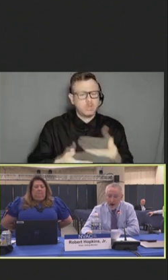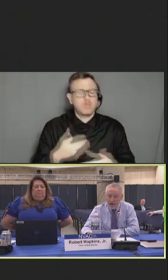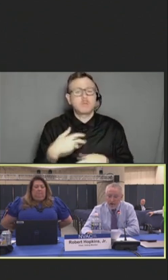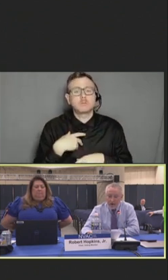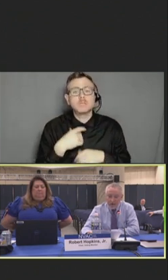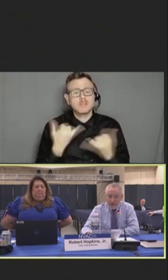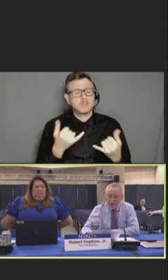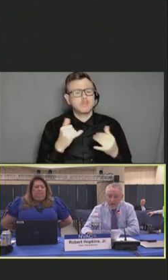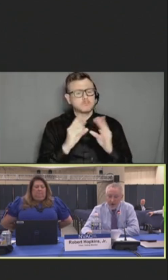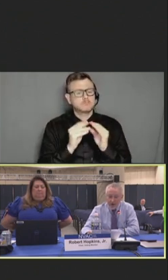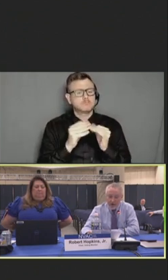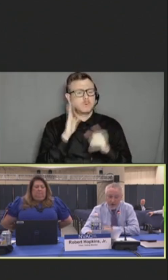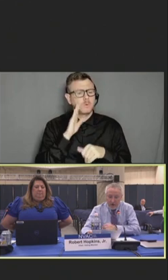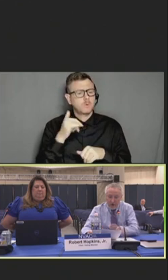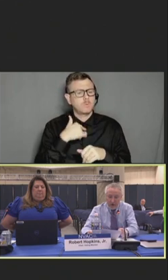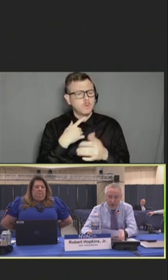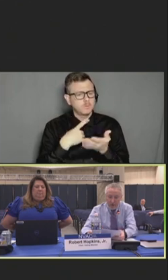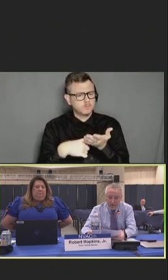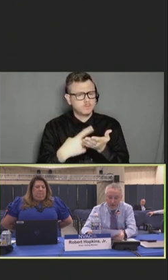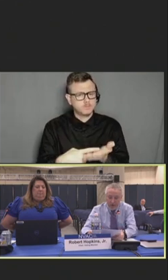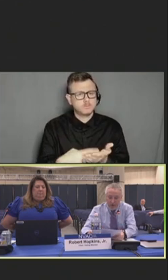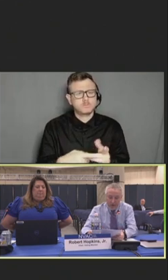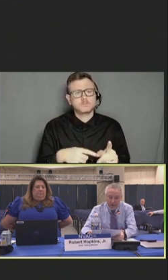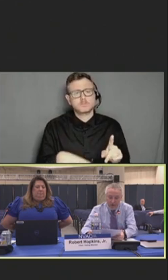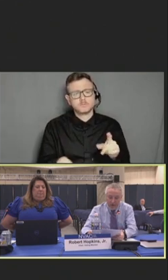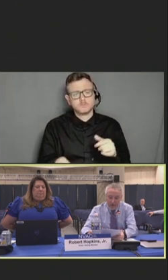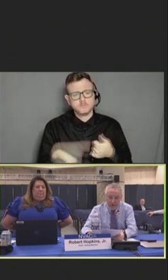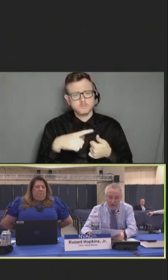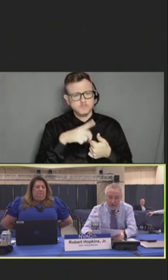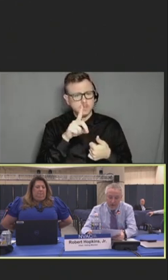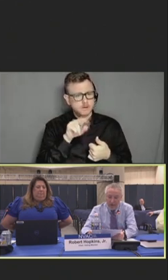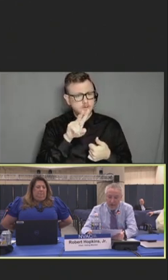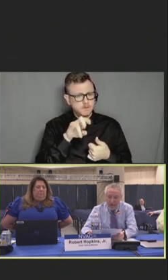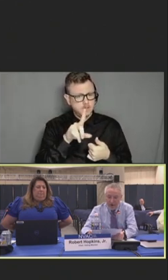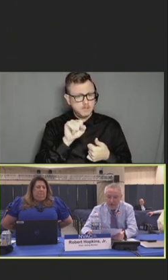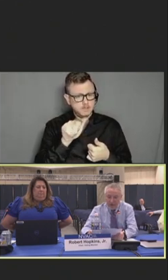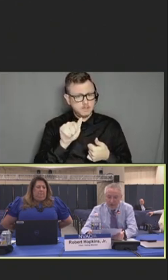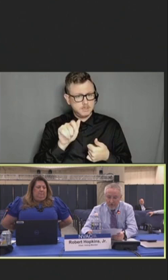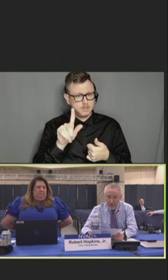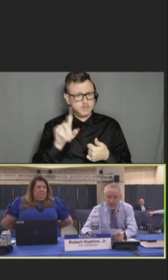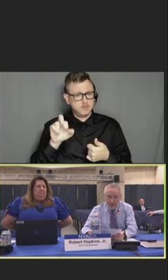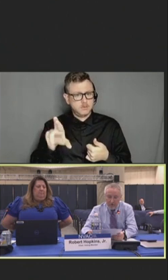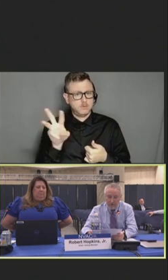Our speakers for this session include Dr. David Sattler from Western Washington University,